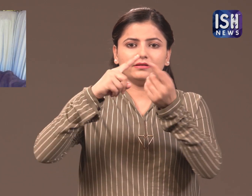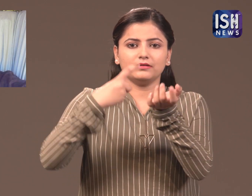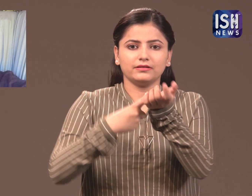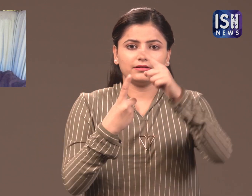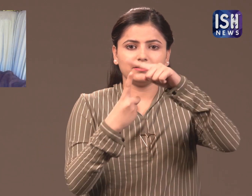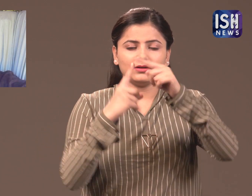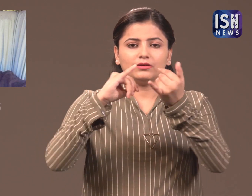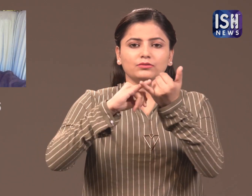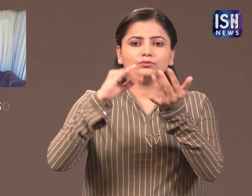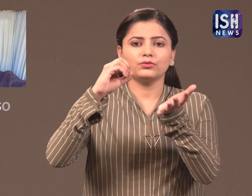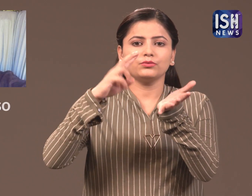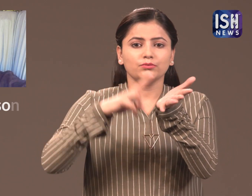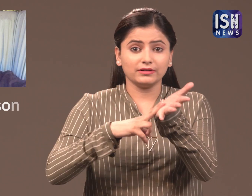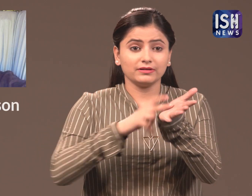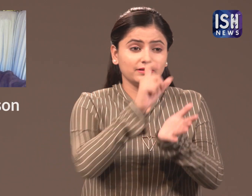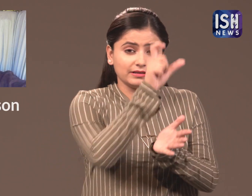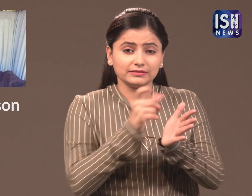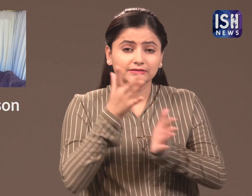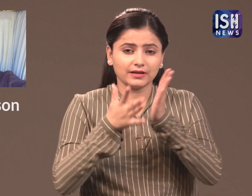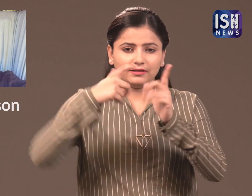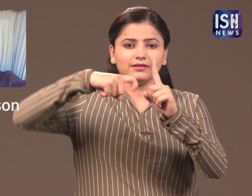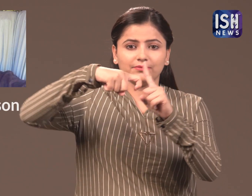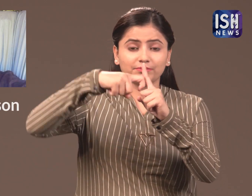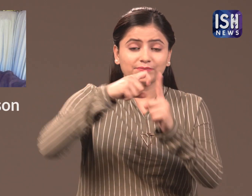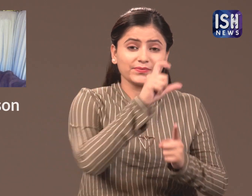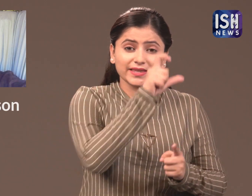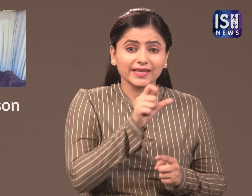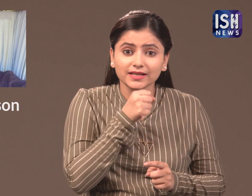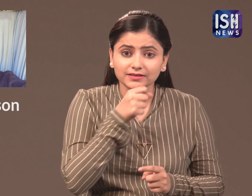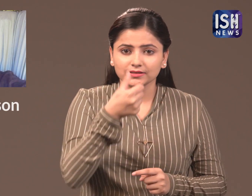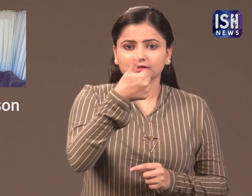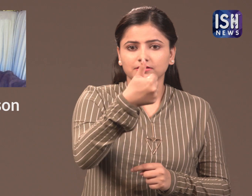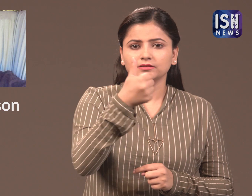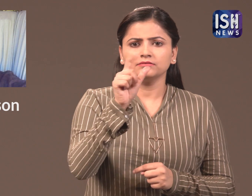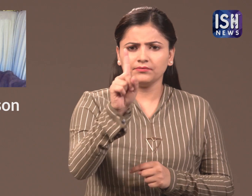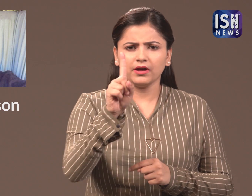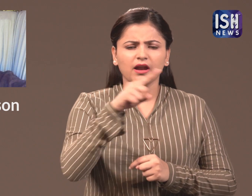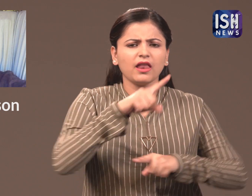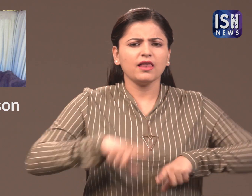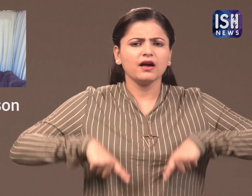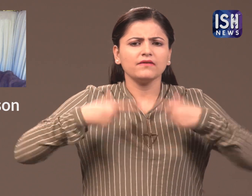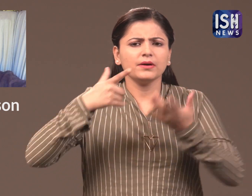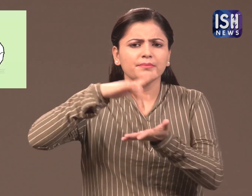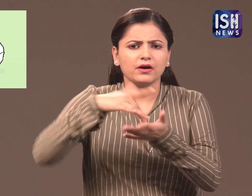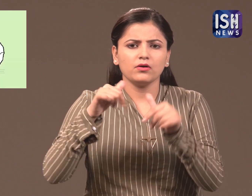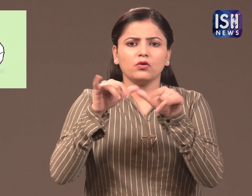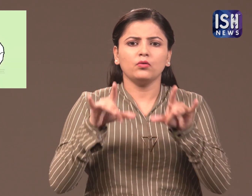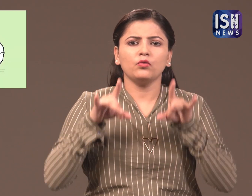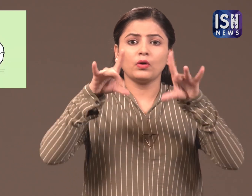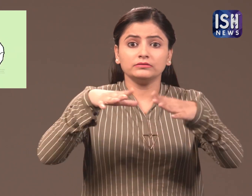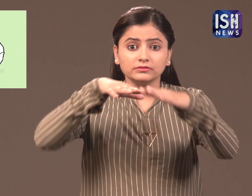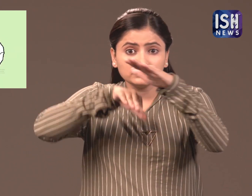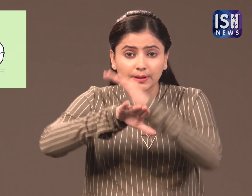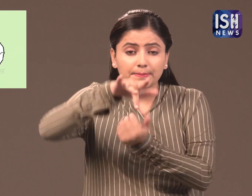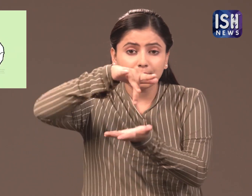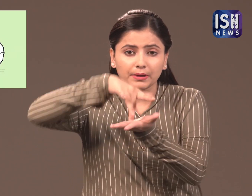Carrie robertson this is her sign name is 61 years old